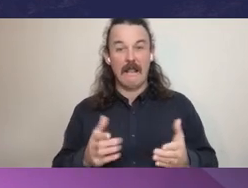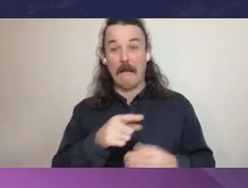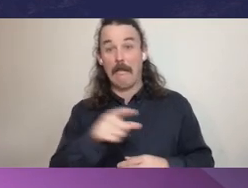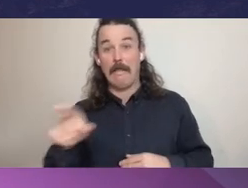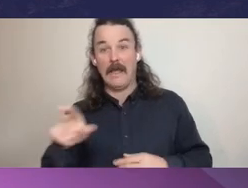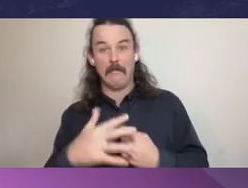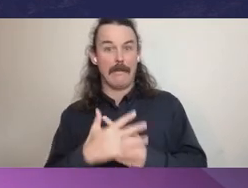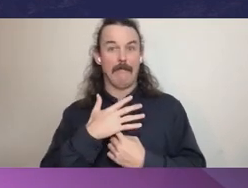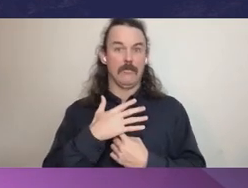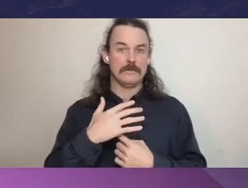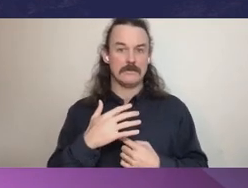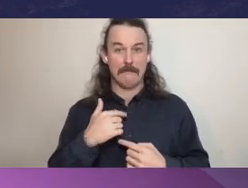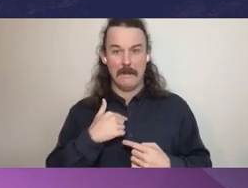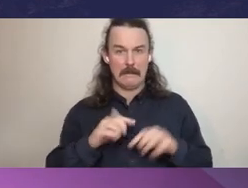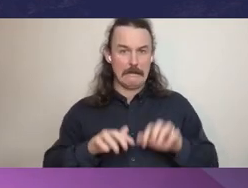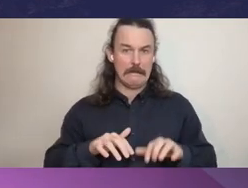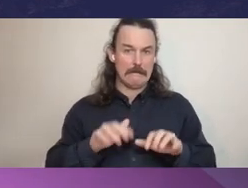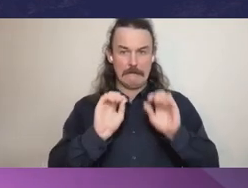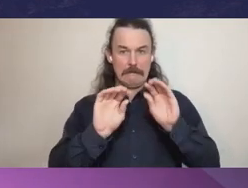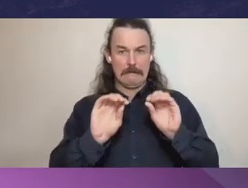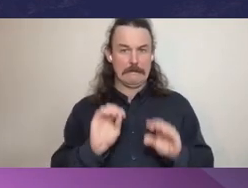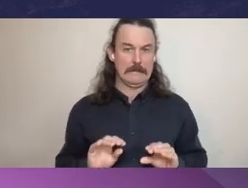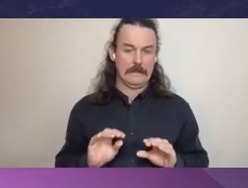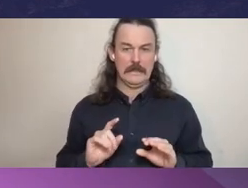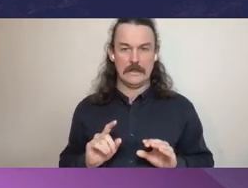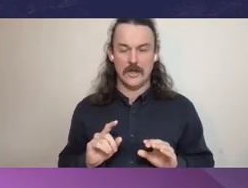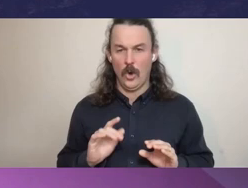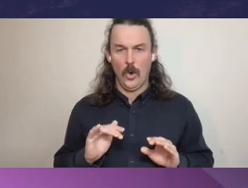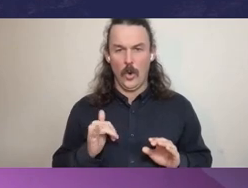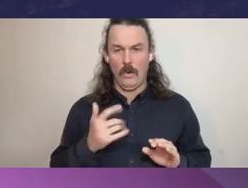trying to second guess what might need to go up to the minister. And again, that's called out in the guidelines.